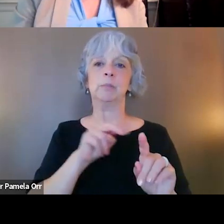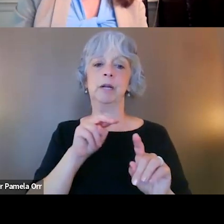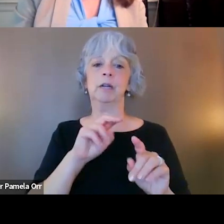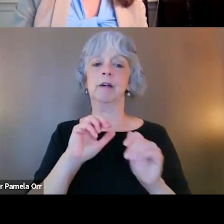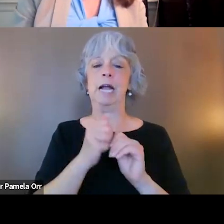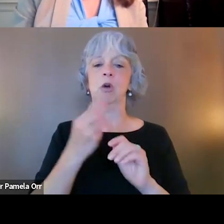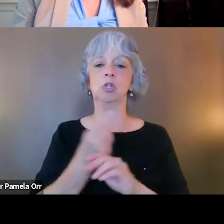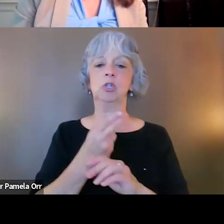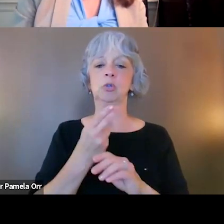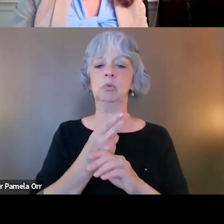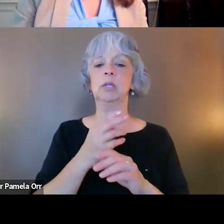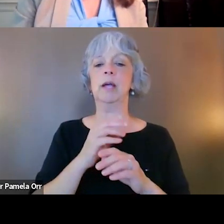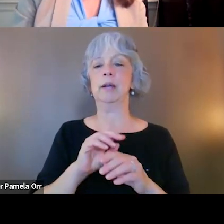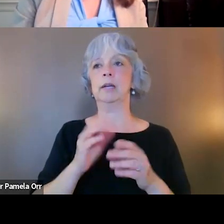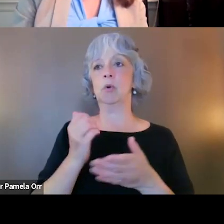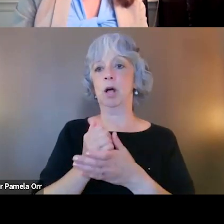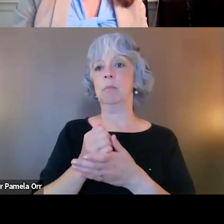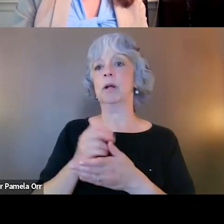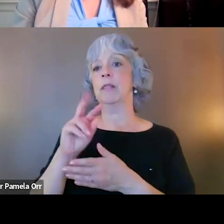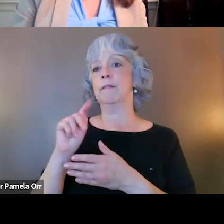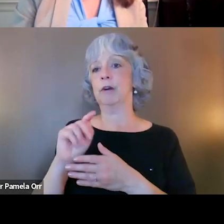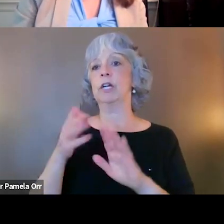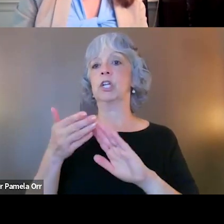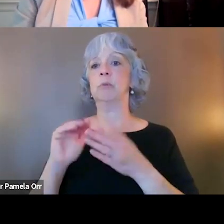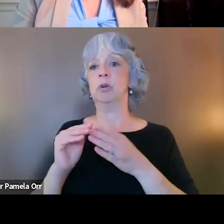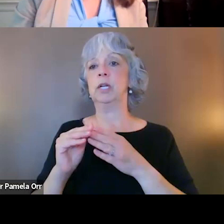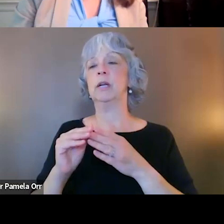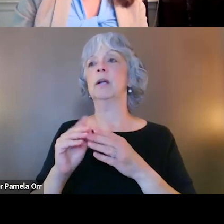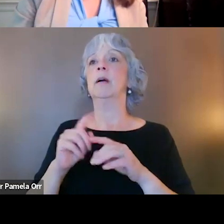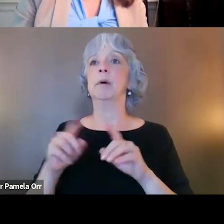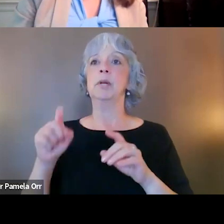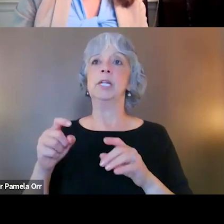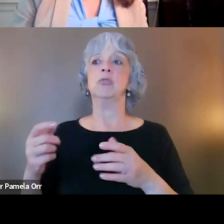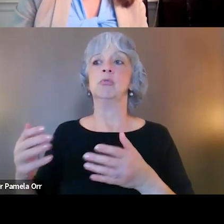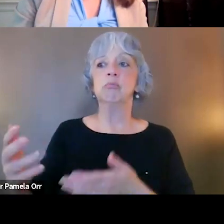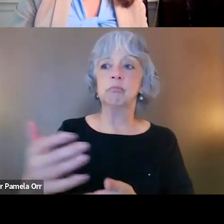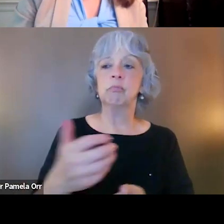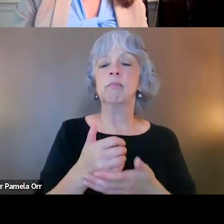and that really cultivating community resources and bringing in places like vet centers,